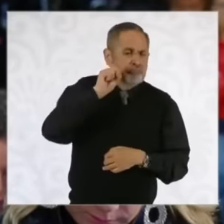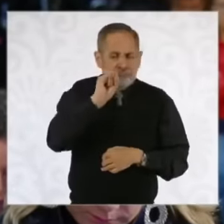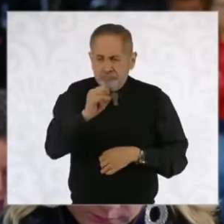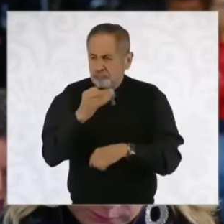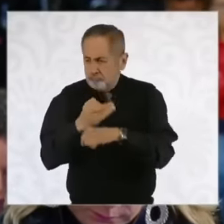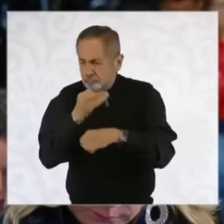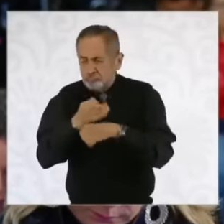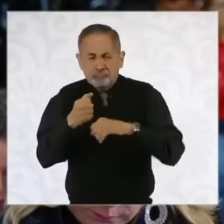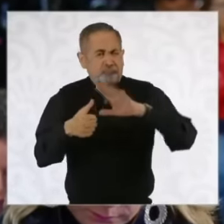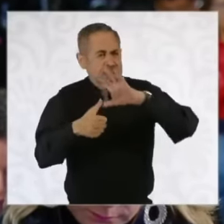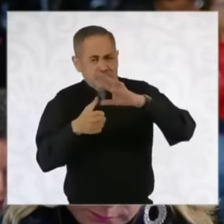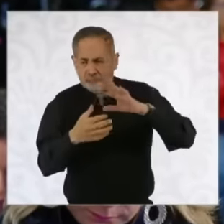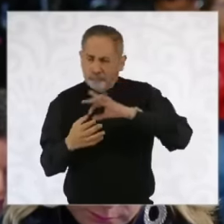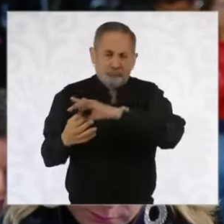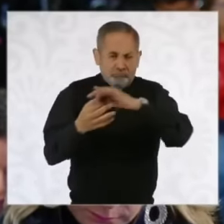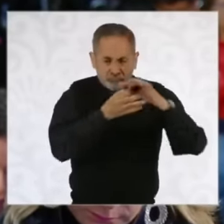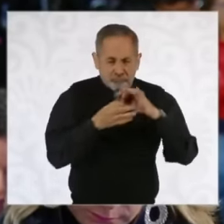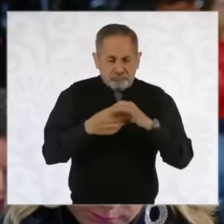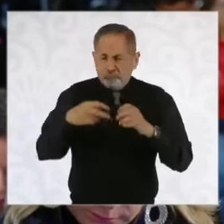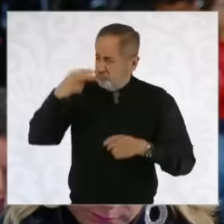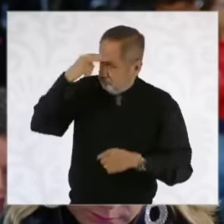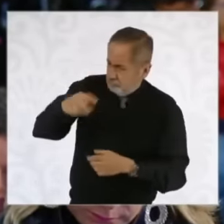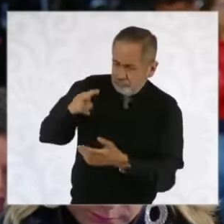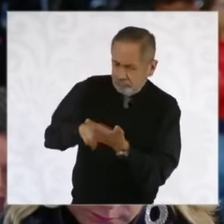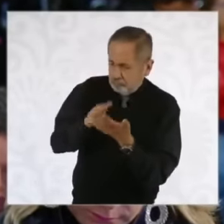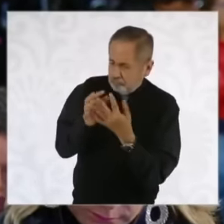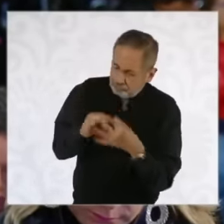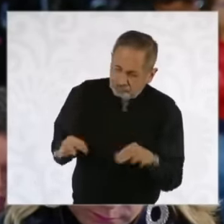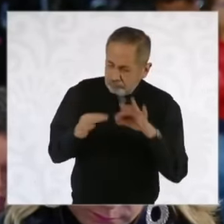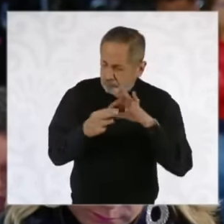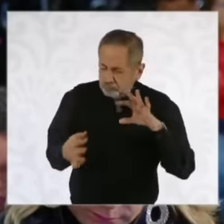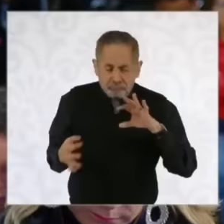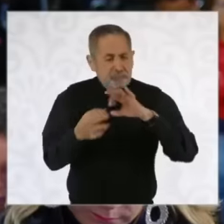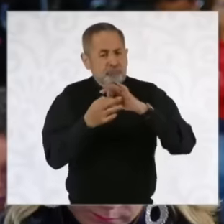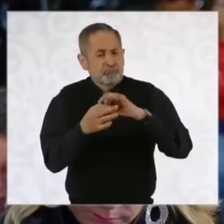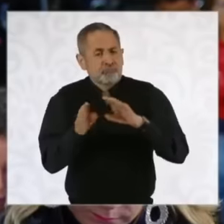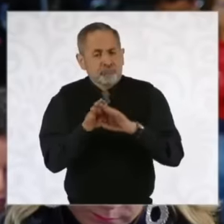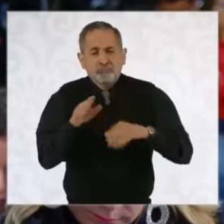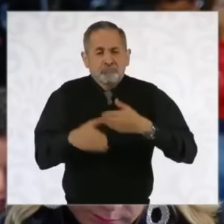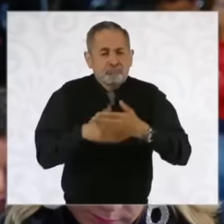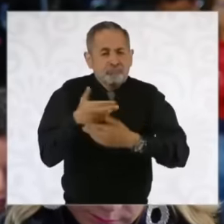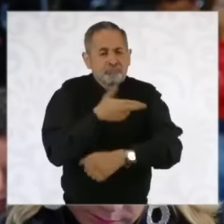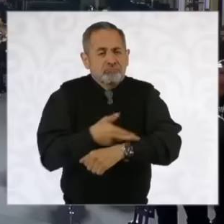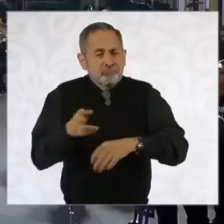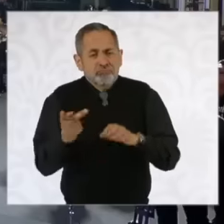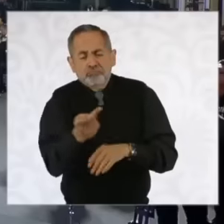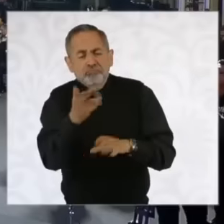North America and that Mexico is a fundamental actor in this new dynamic that is opening Yes,